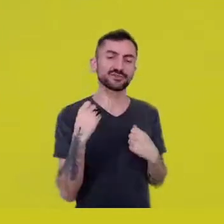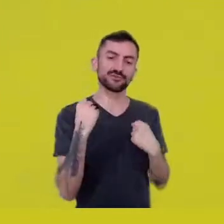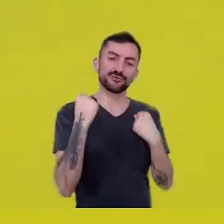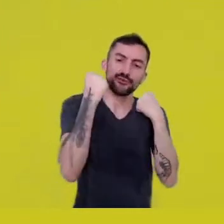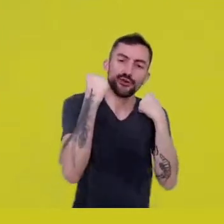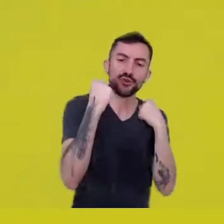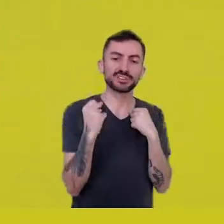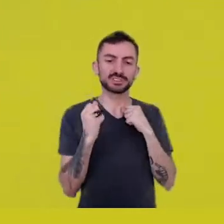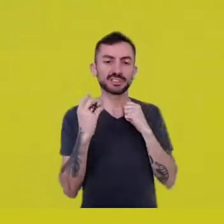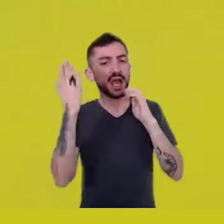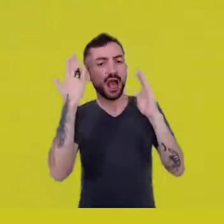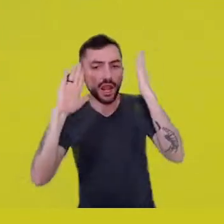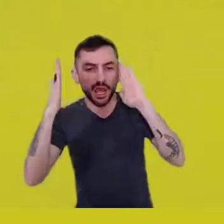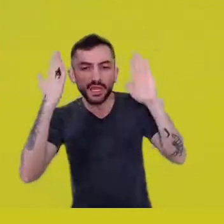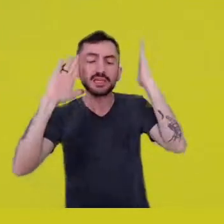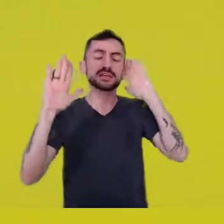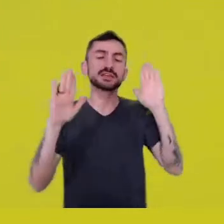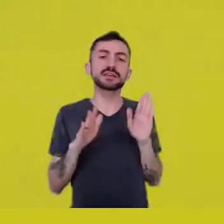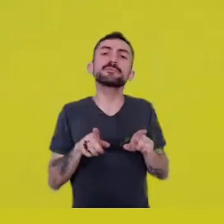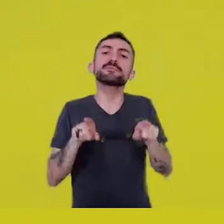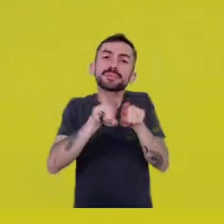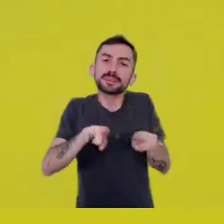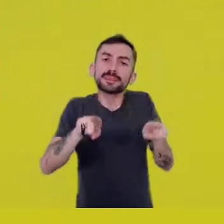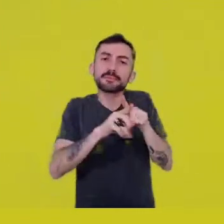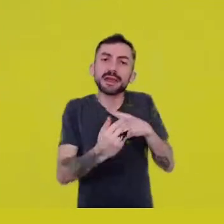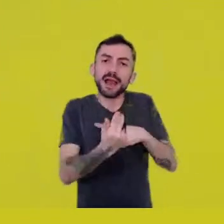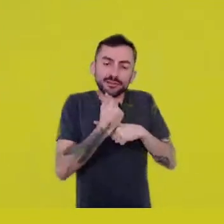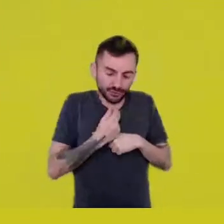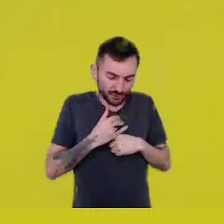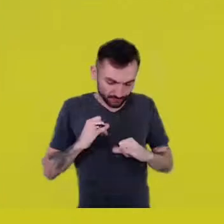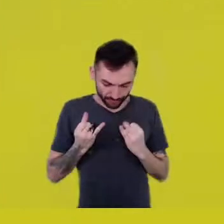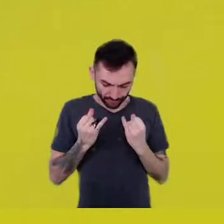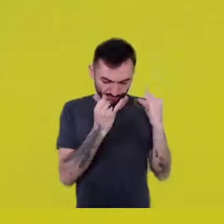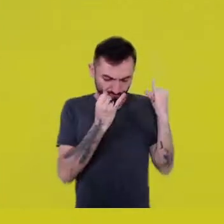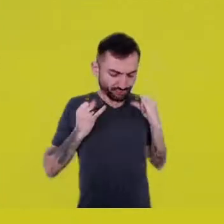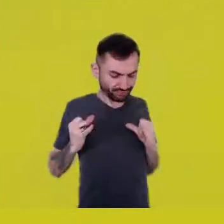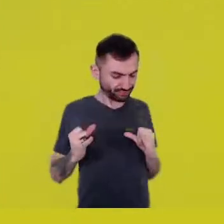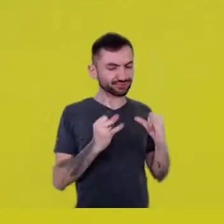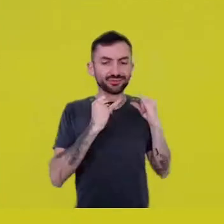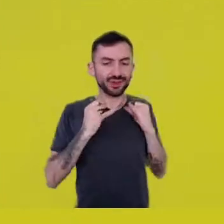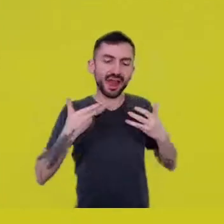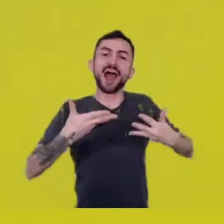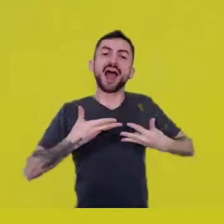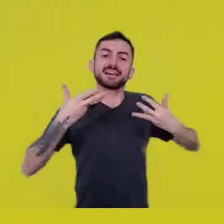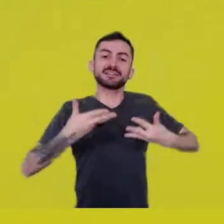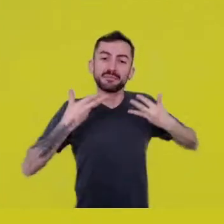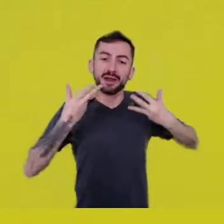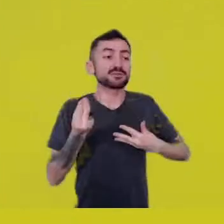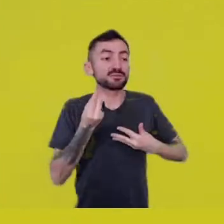lifting us up for this exchange with other beings.